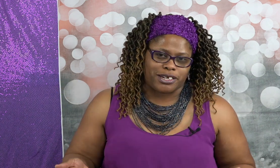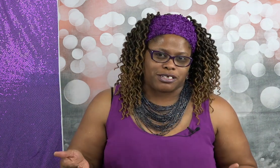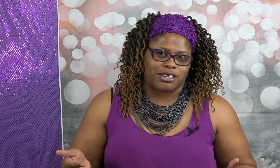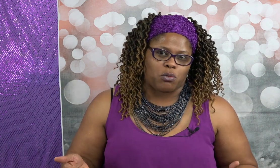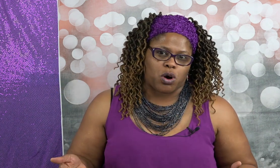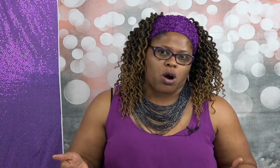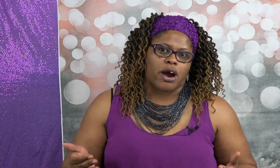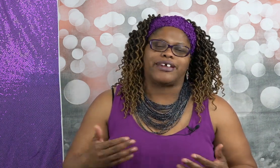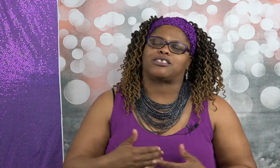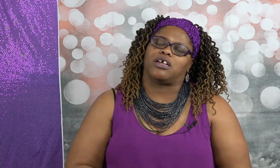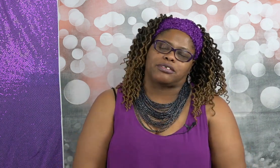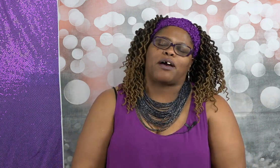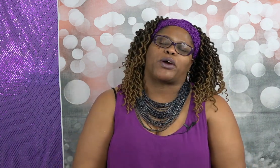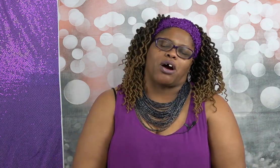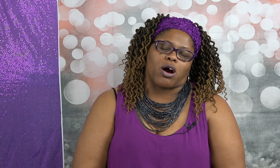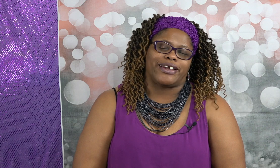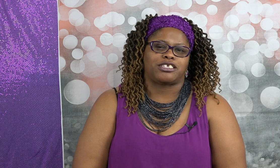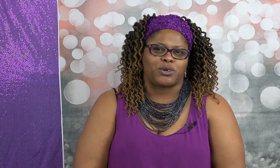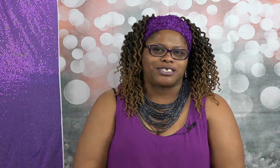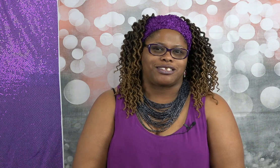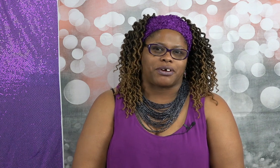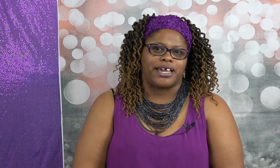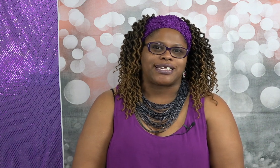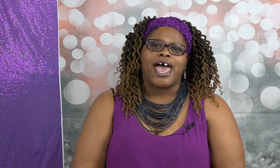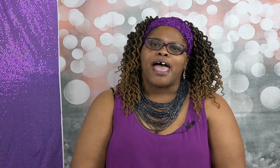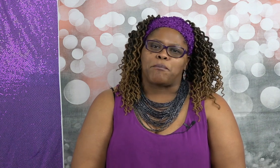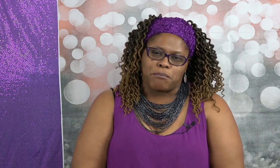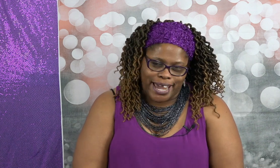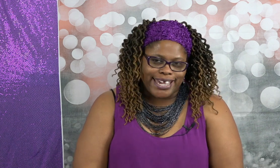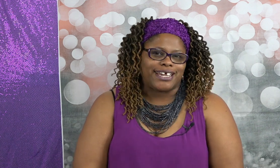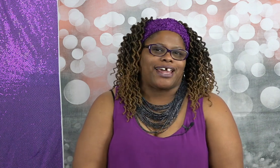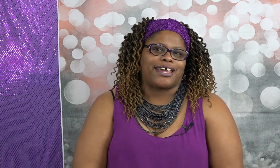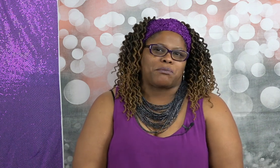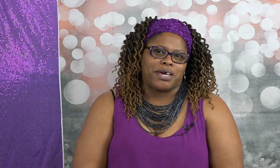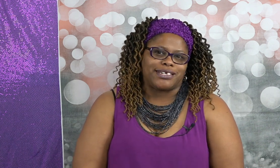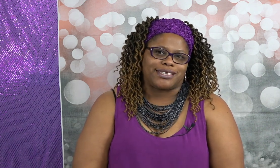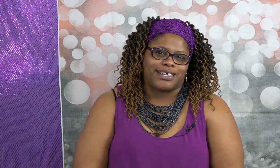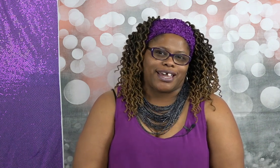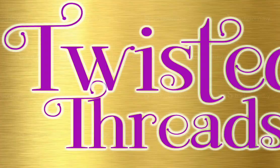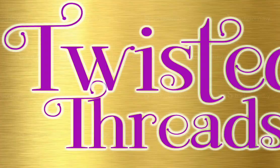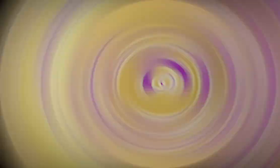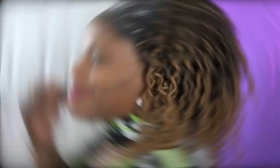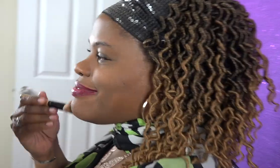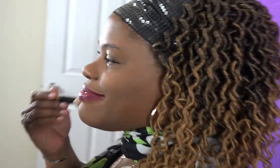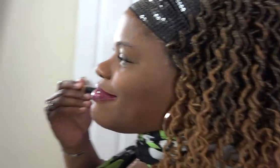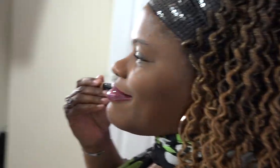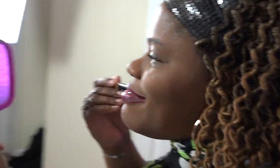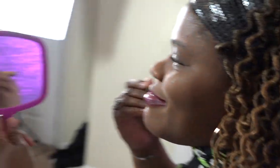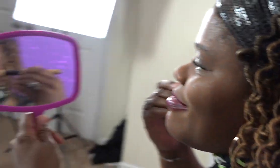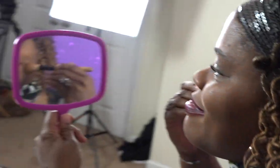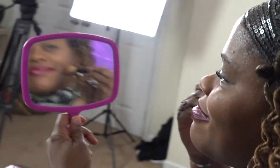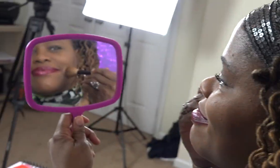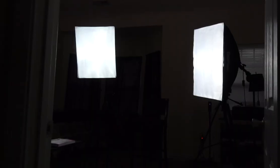places that were our it's that we are it's twisted threads make it an amazing day